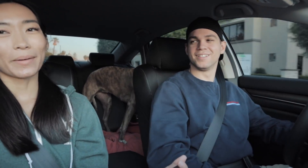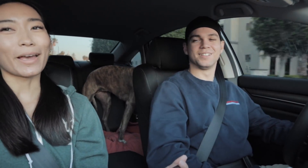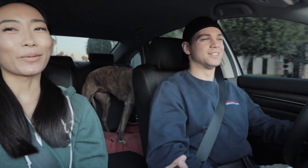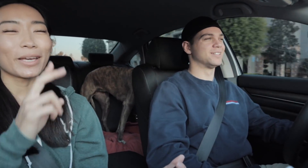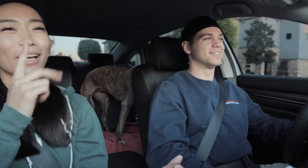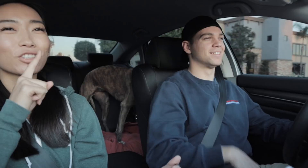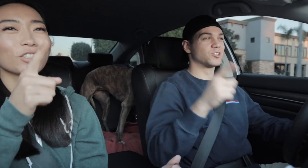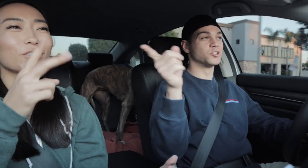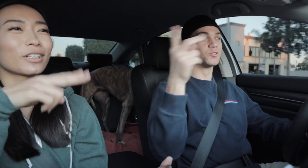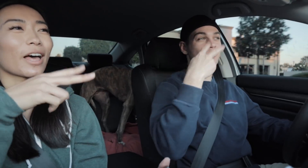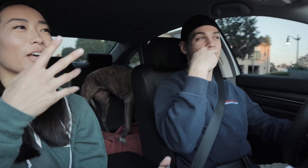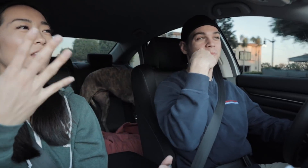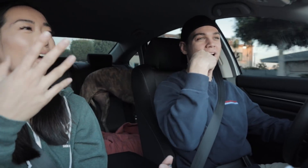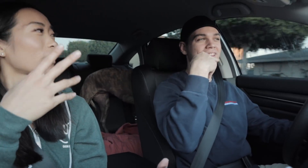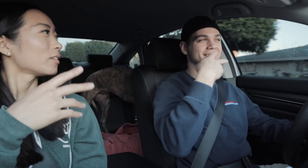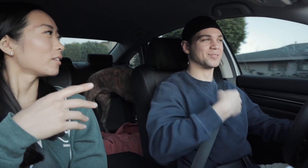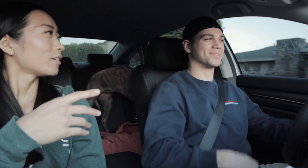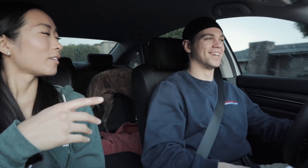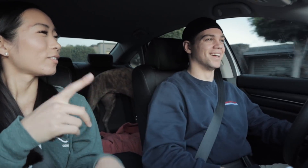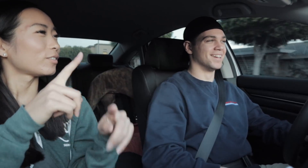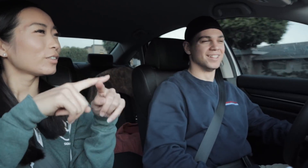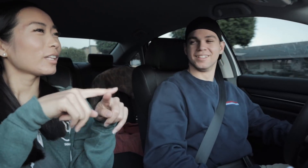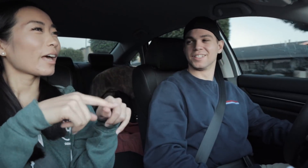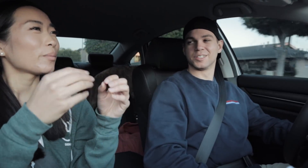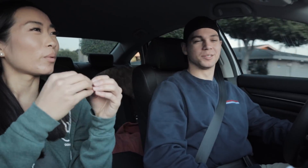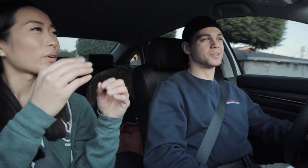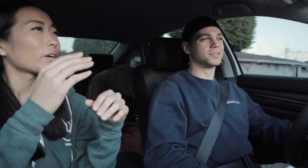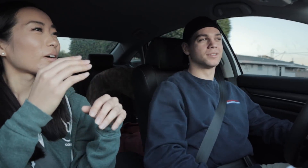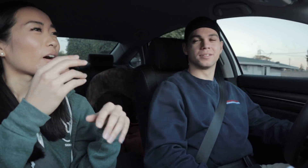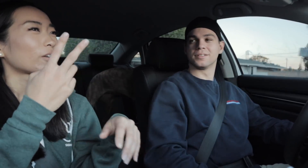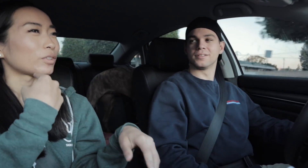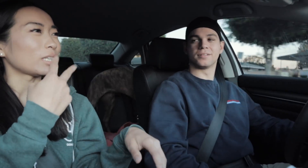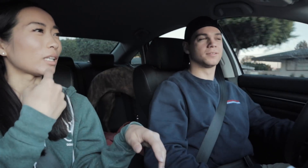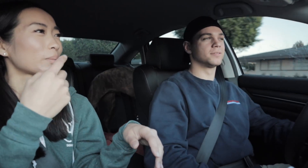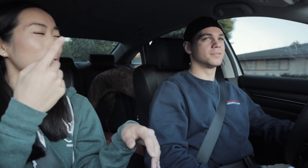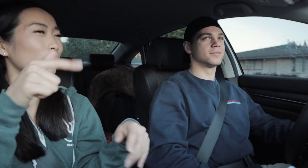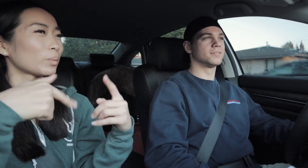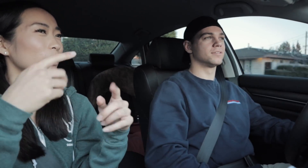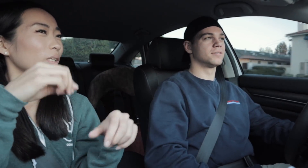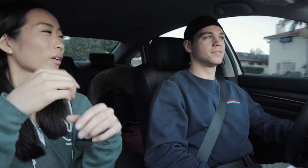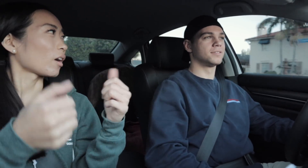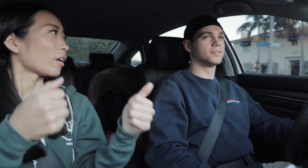E: Yeah we actually rely a lot we rely more on reading lips when we're in the car